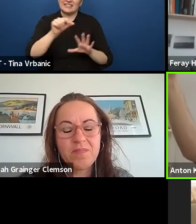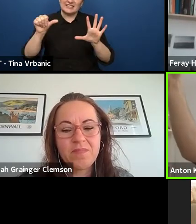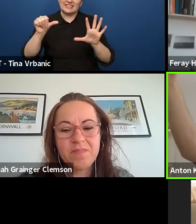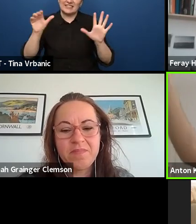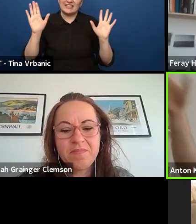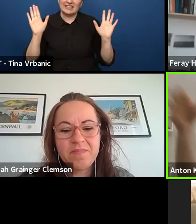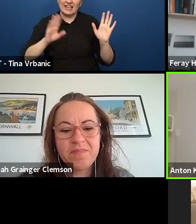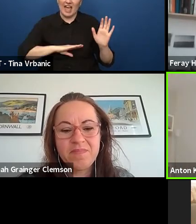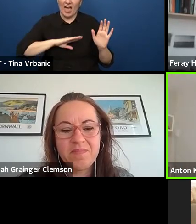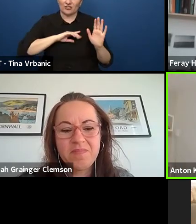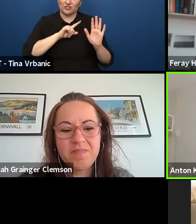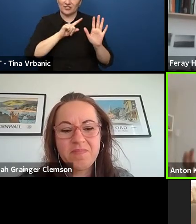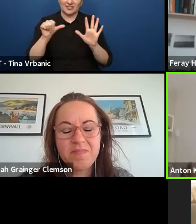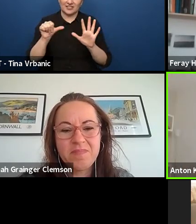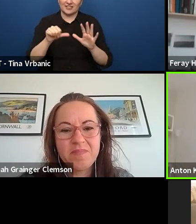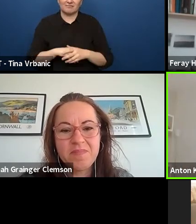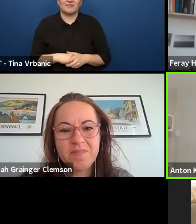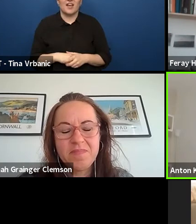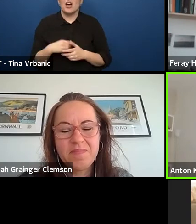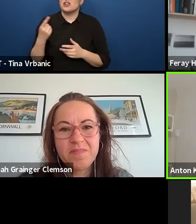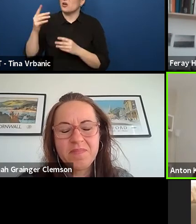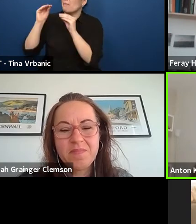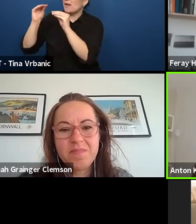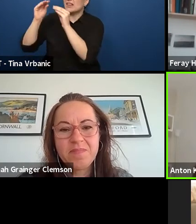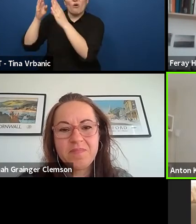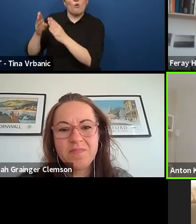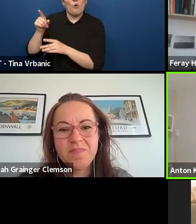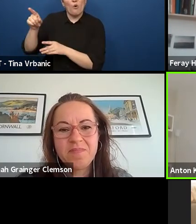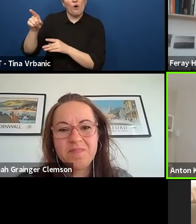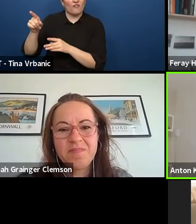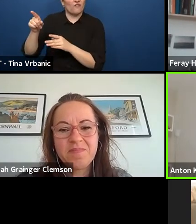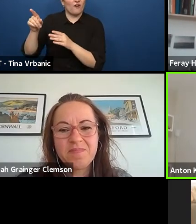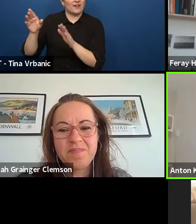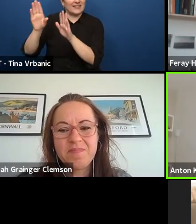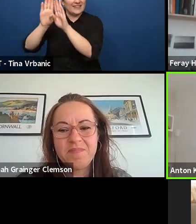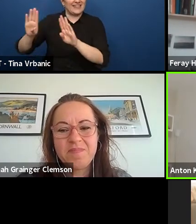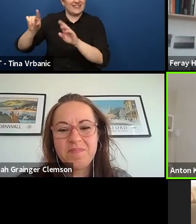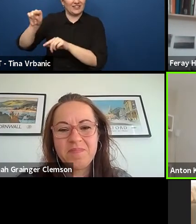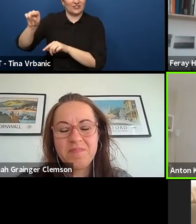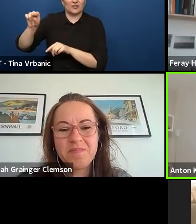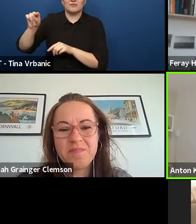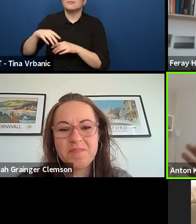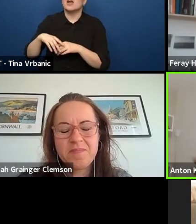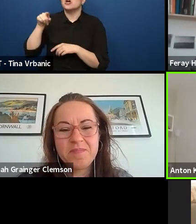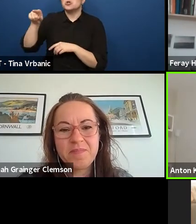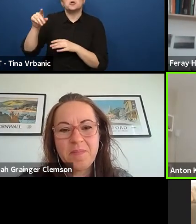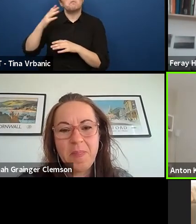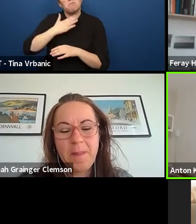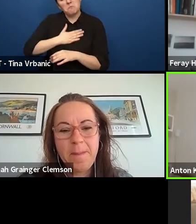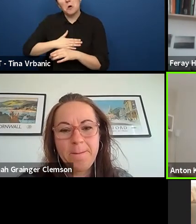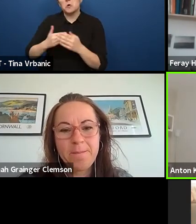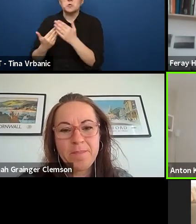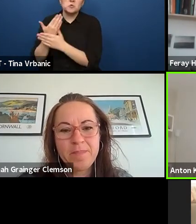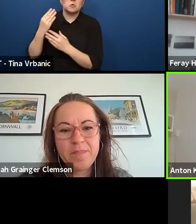And she just decided to make a structure, her own little theatre, just with young people.